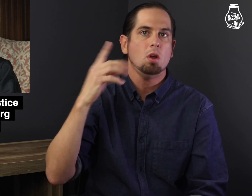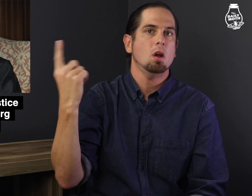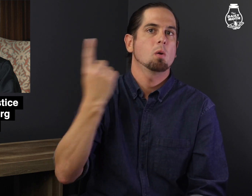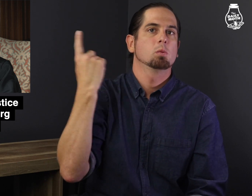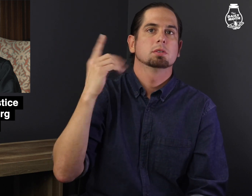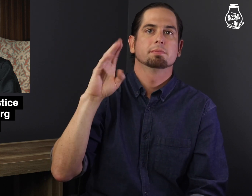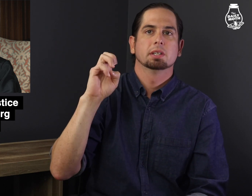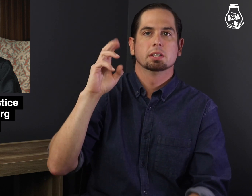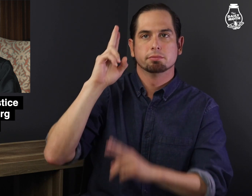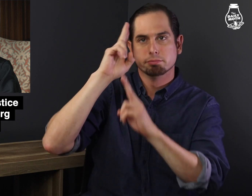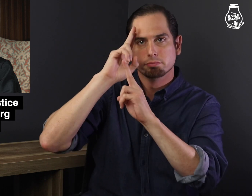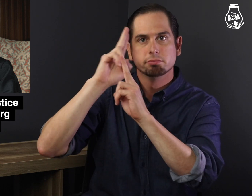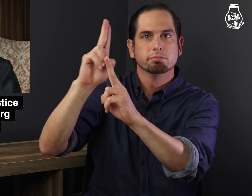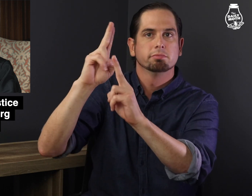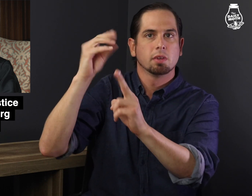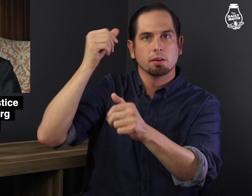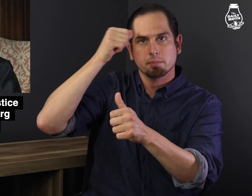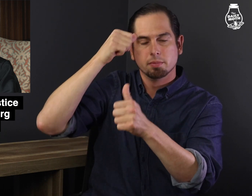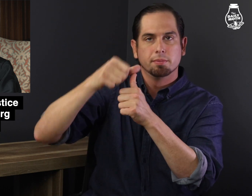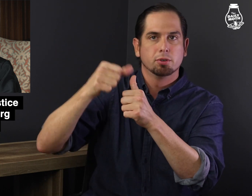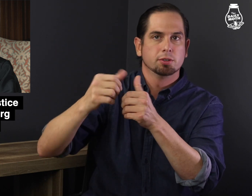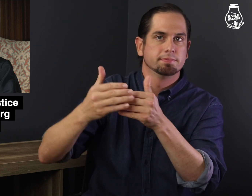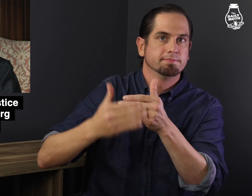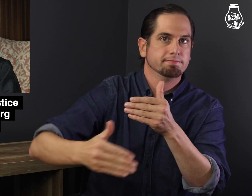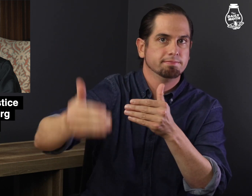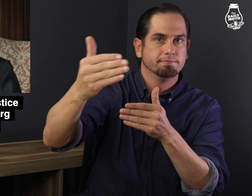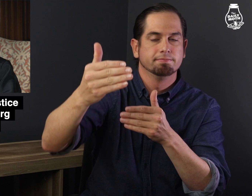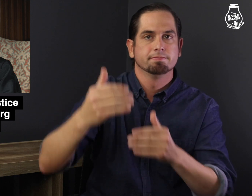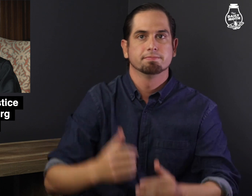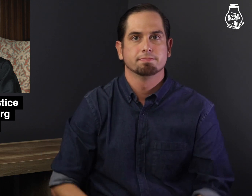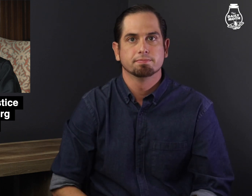She will always be revered and remembered.